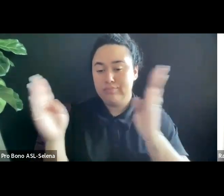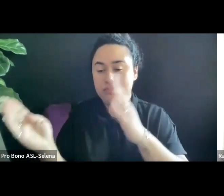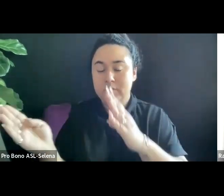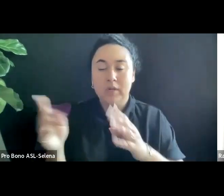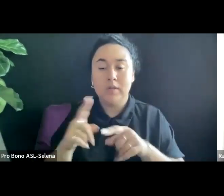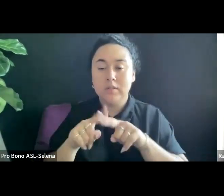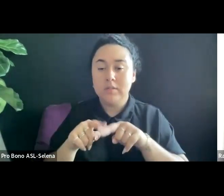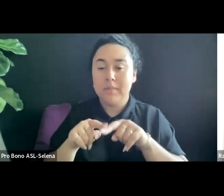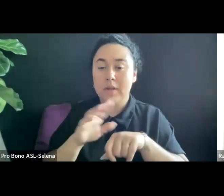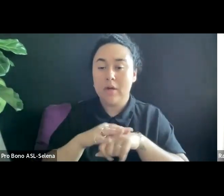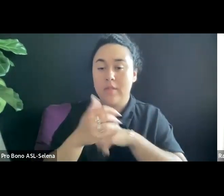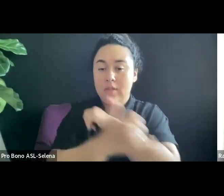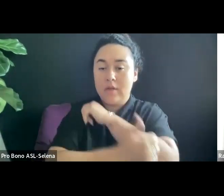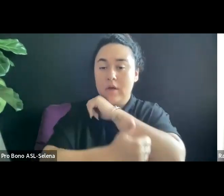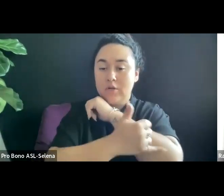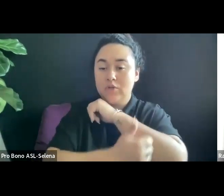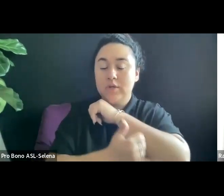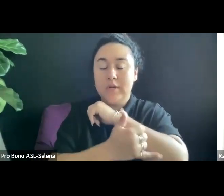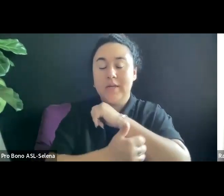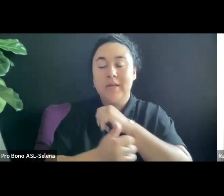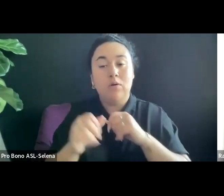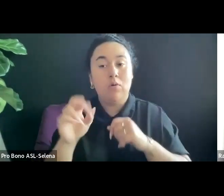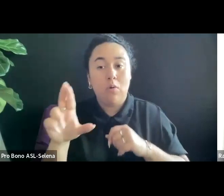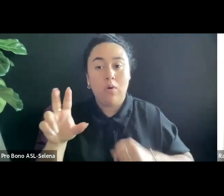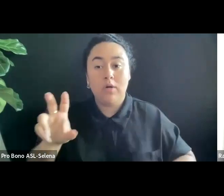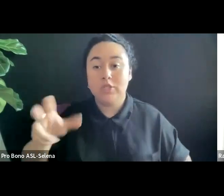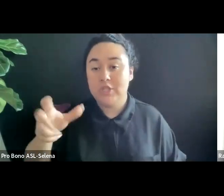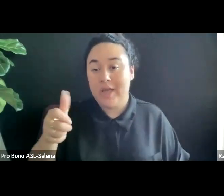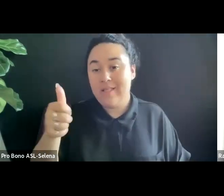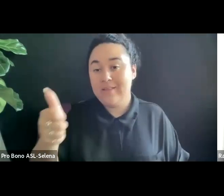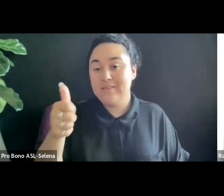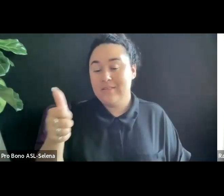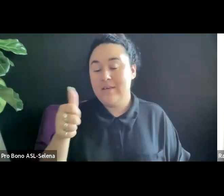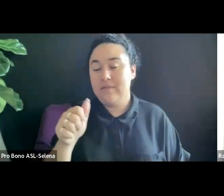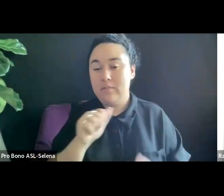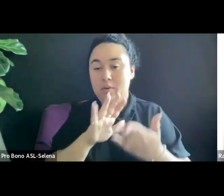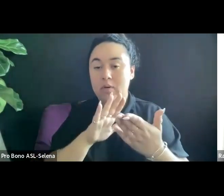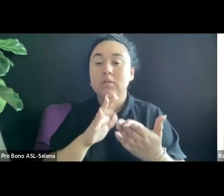APPROACHING. SOME LEAVE TIME FOR COMMERCIALS, SOME DON'T.